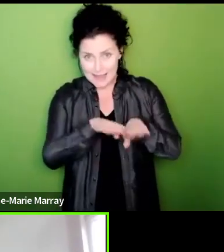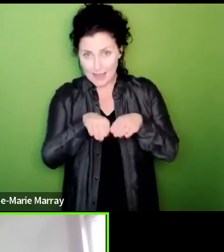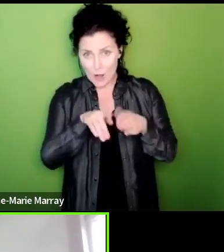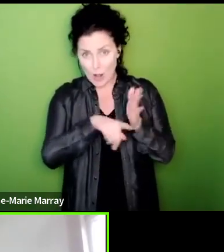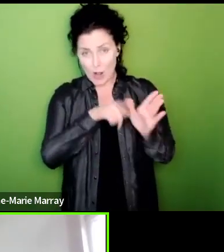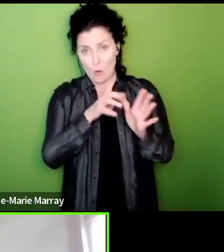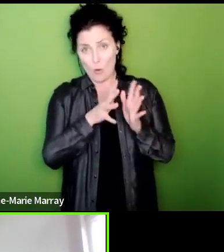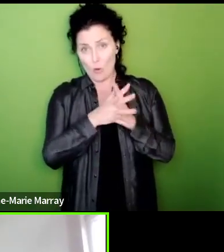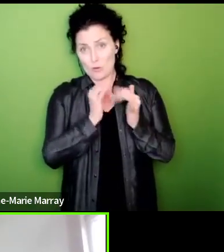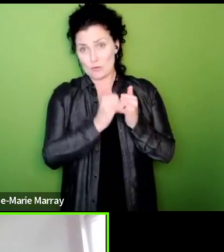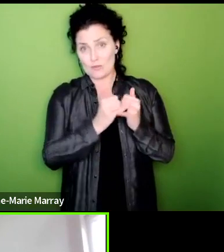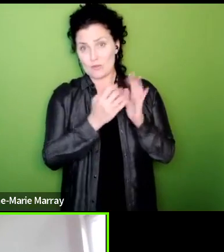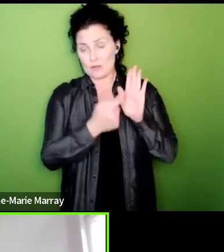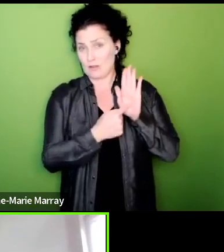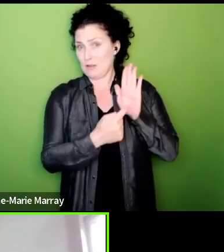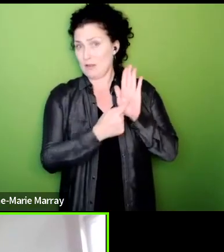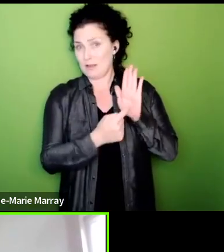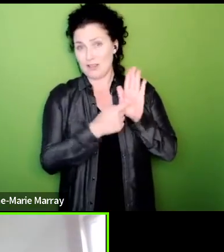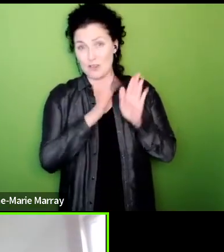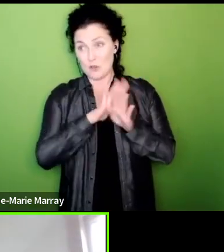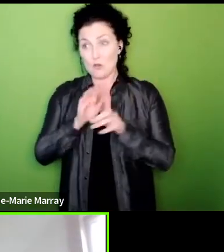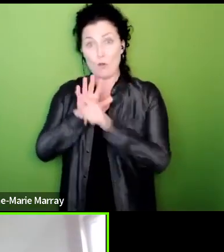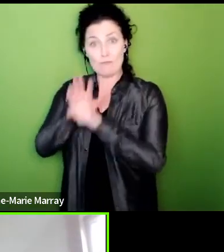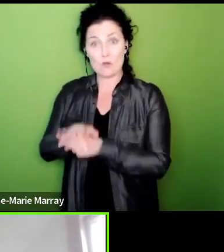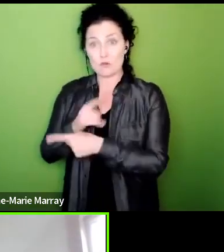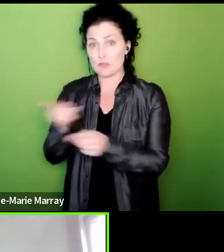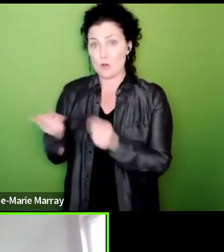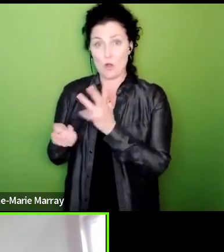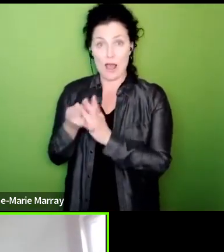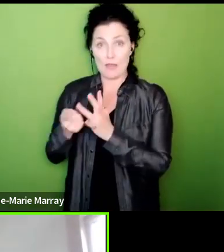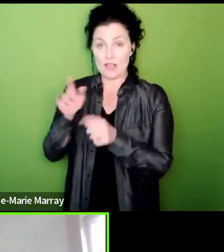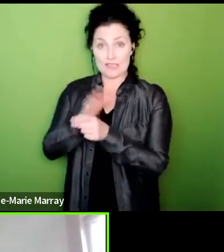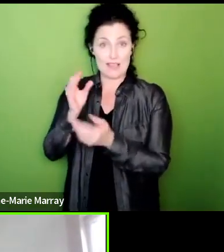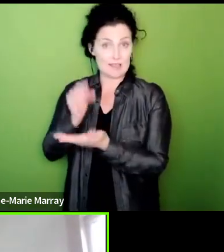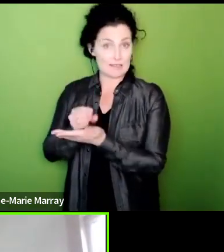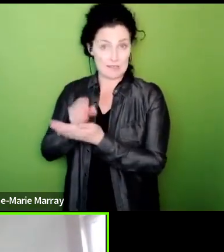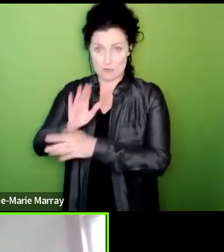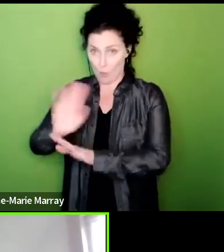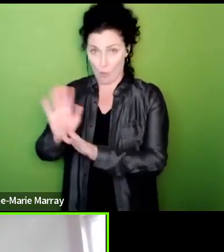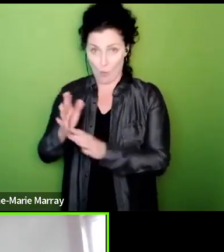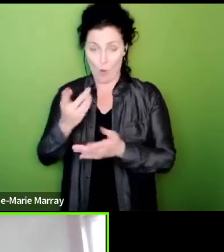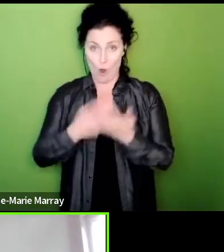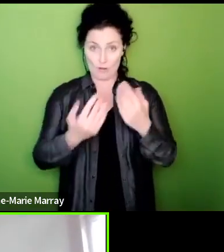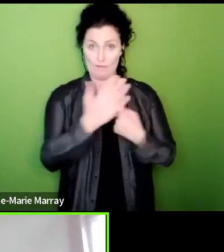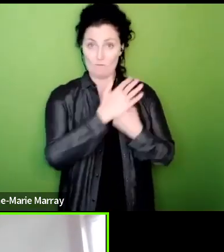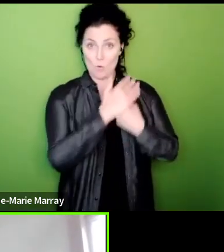absolutely clearly you know over 80 percent under therefore strike action but we fell just short